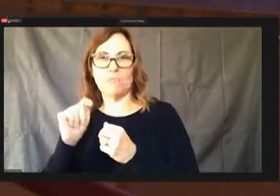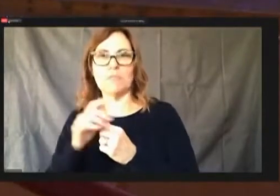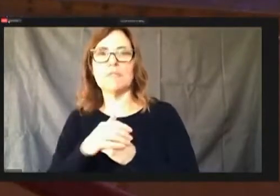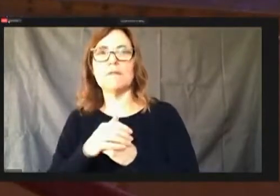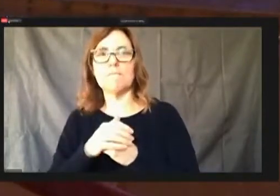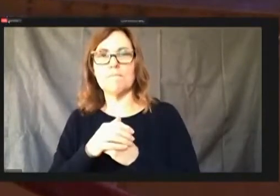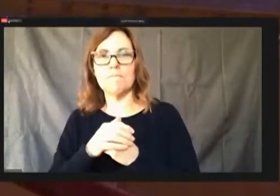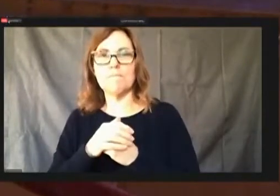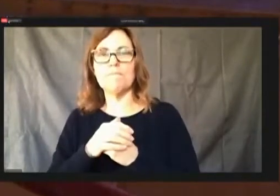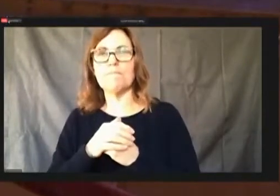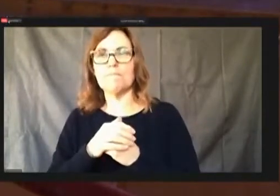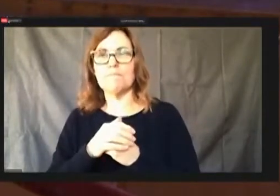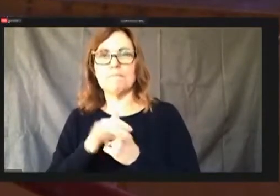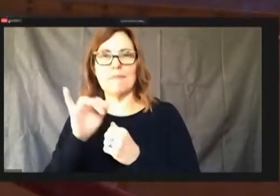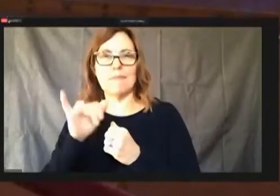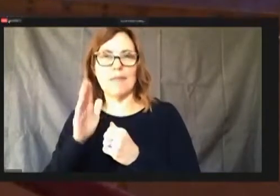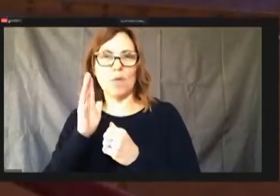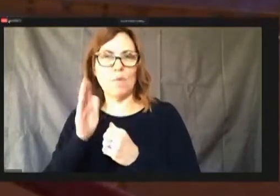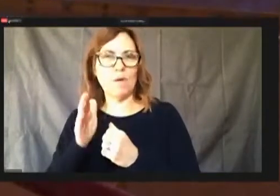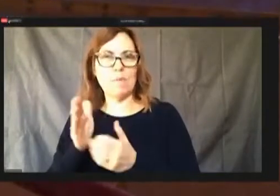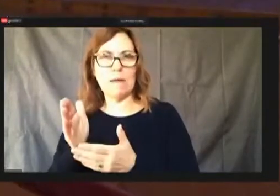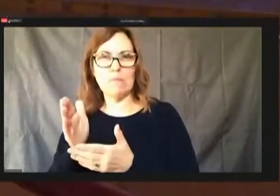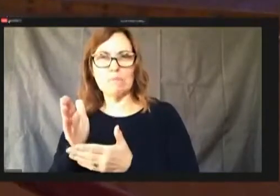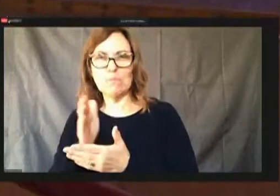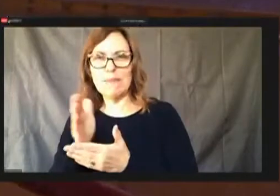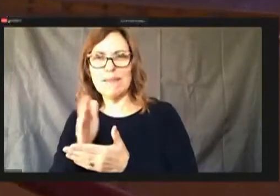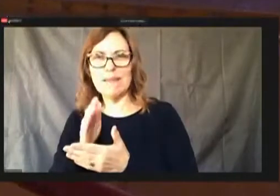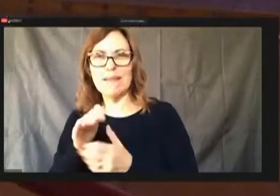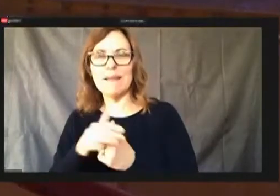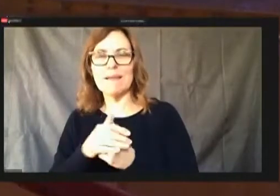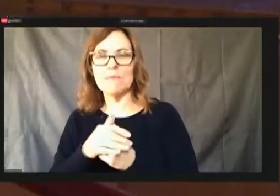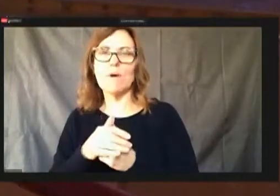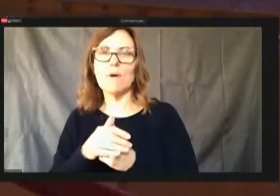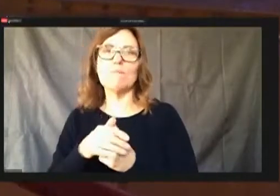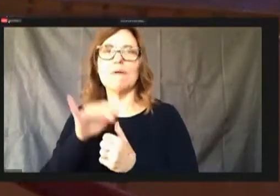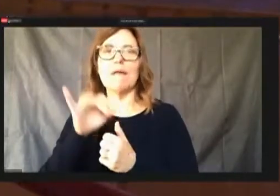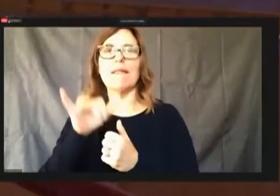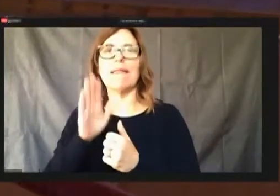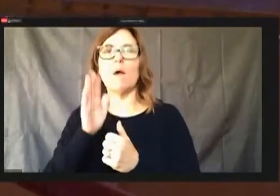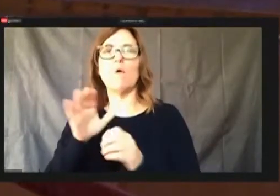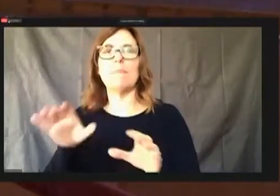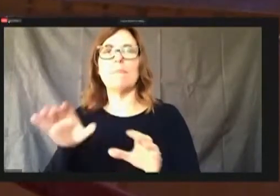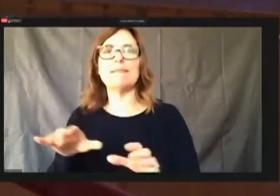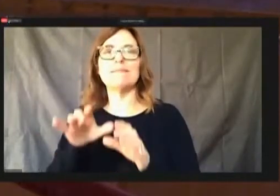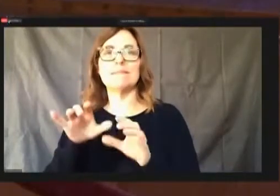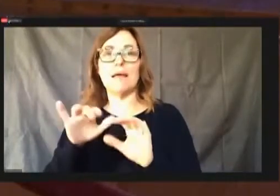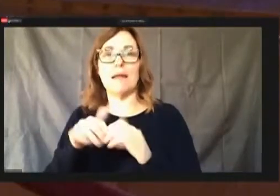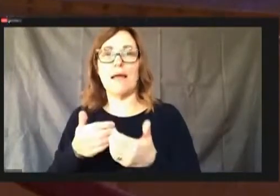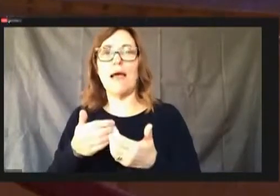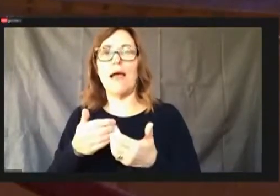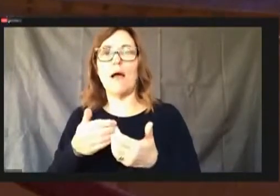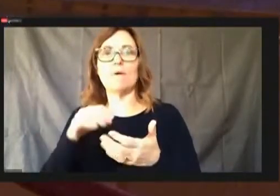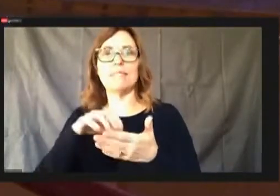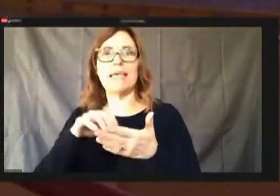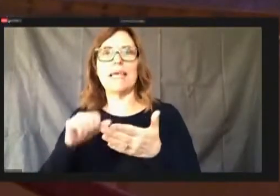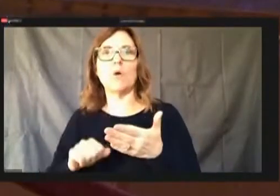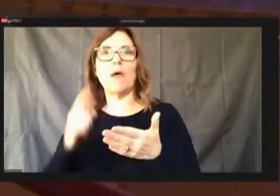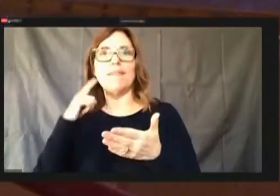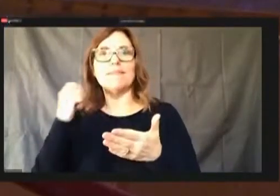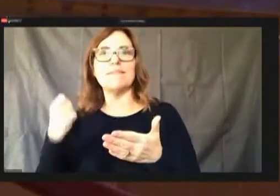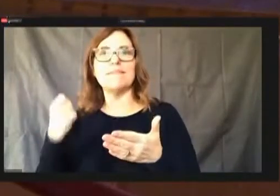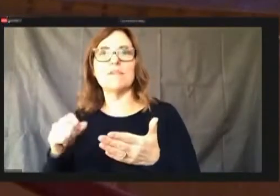Love that that's done by taking away the silver paint from the both the ambulances and the